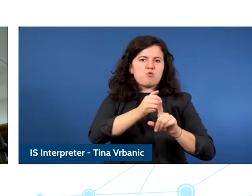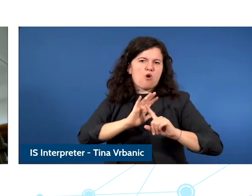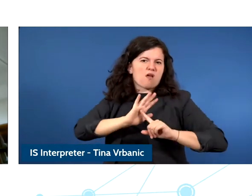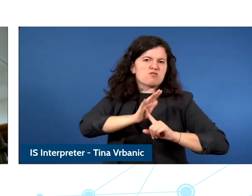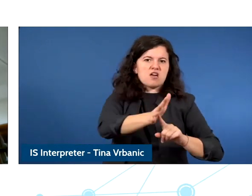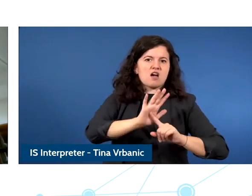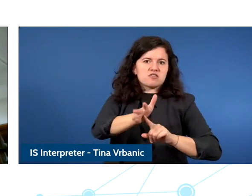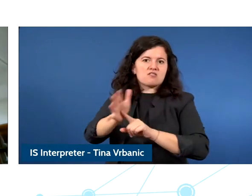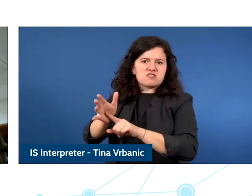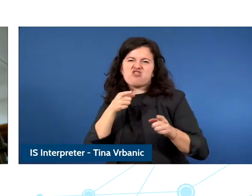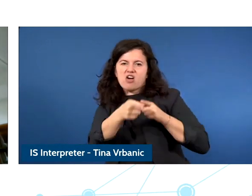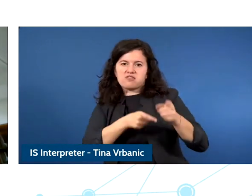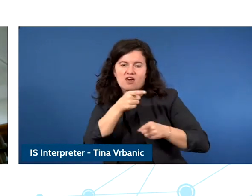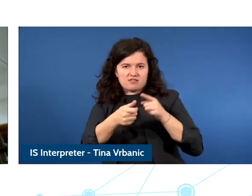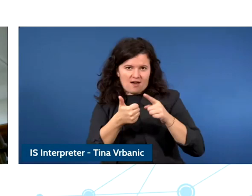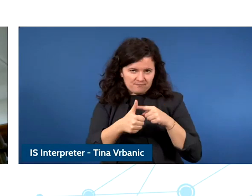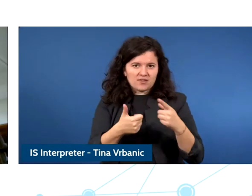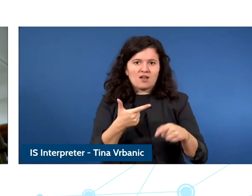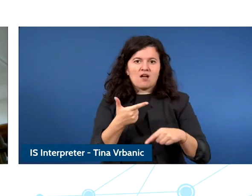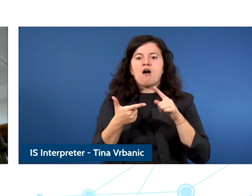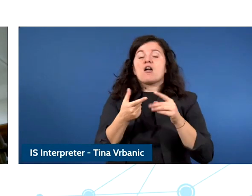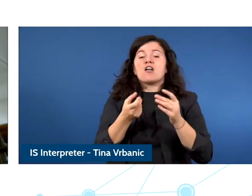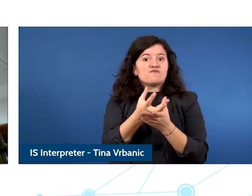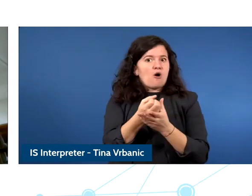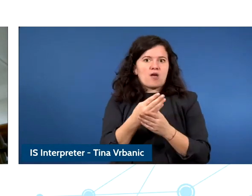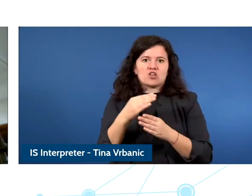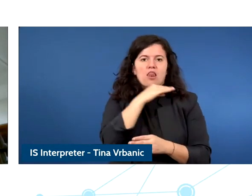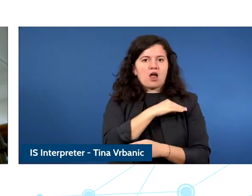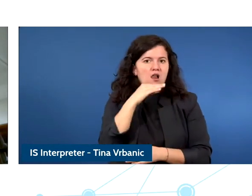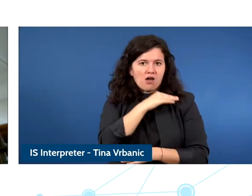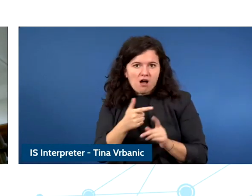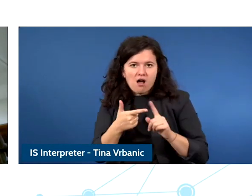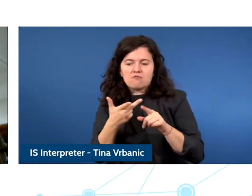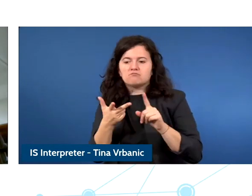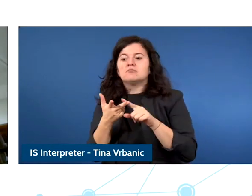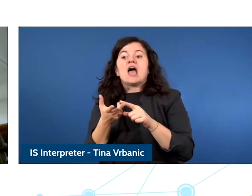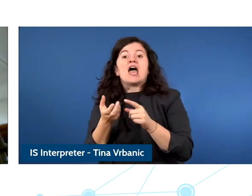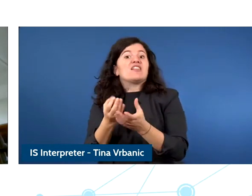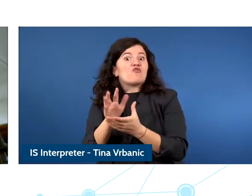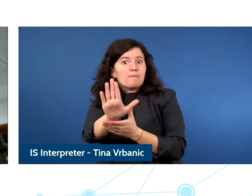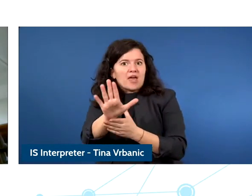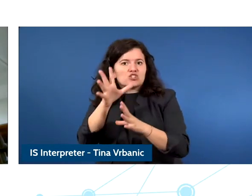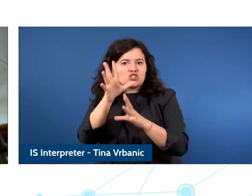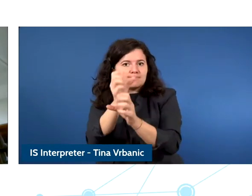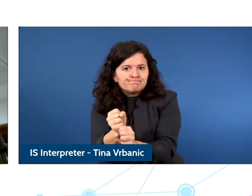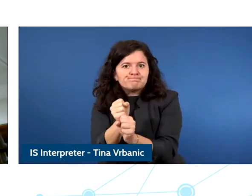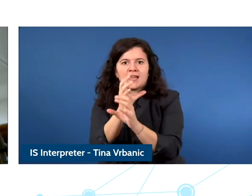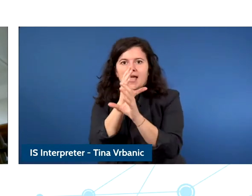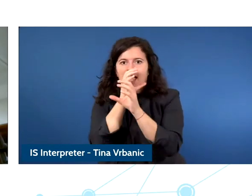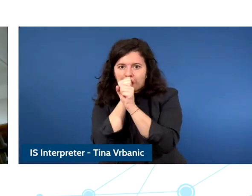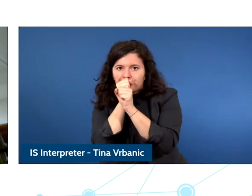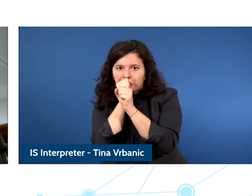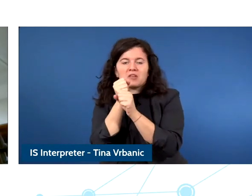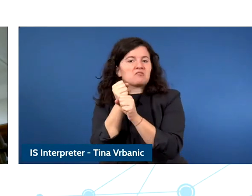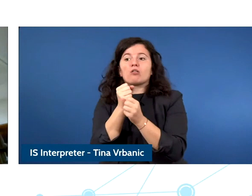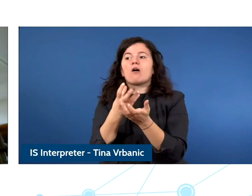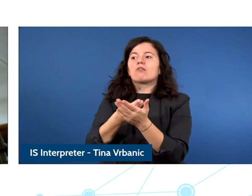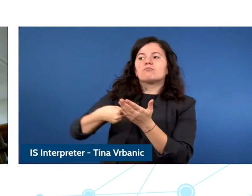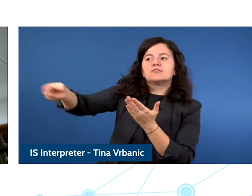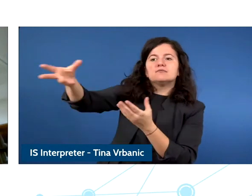disinformation and threats to privacy and data protection and so children want more awareness they want themselves, parents and teachers and